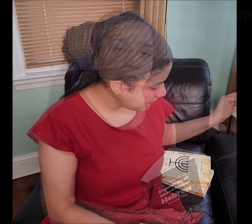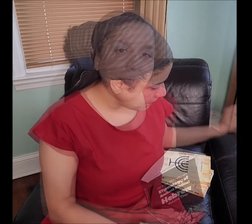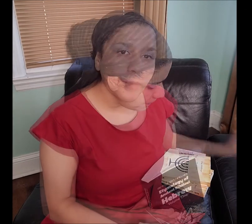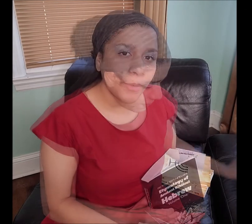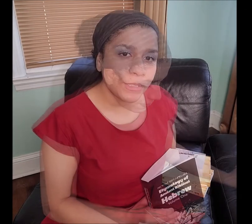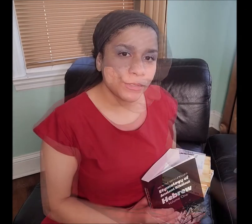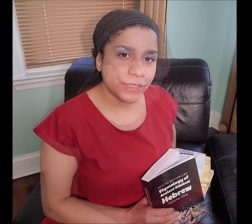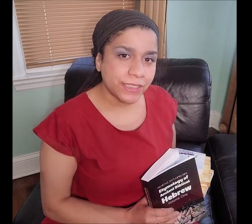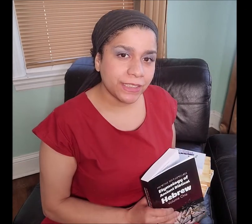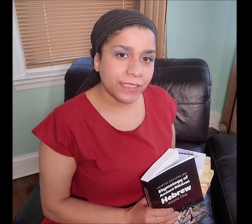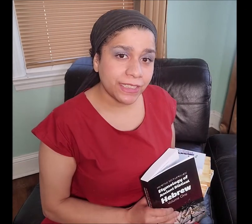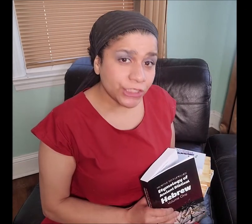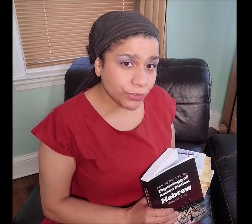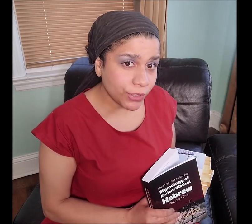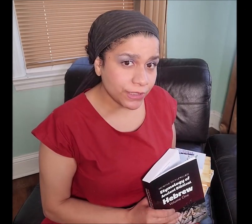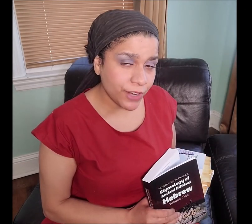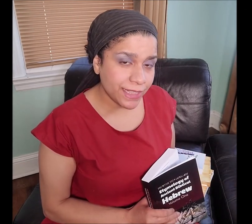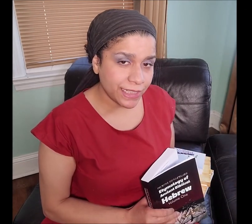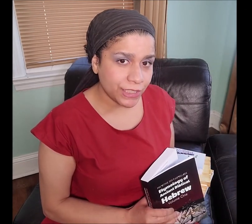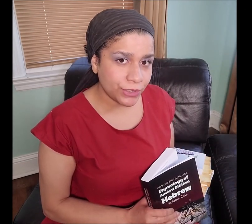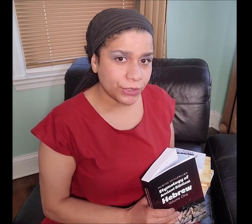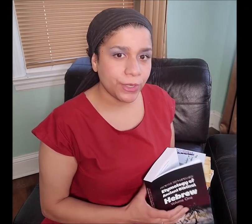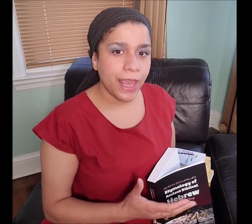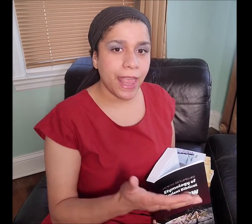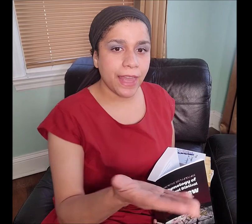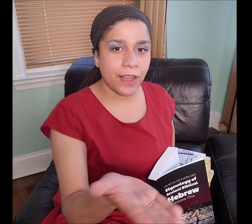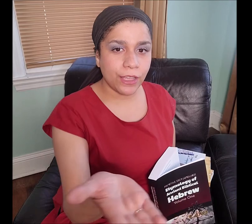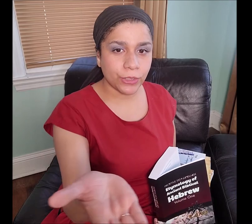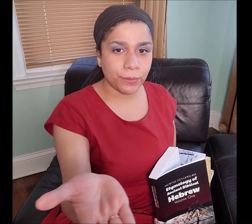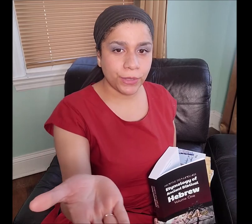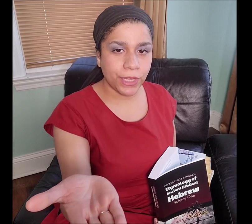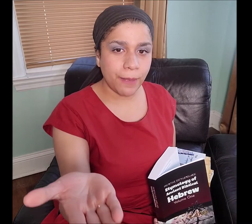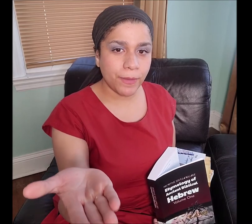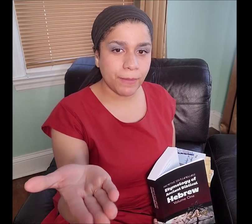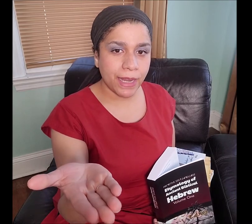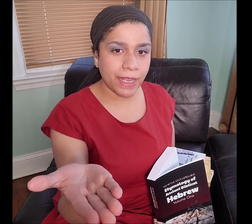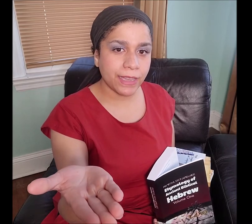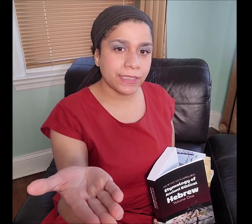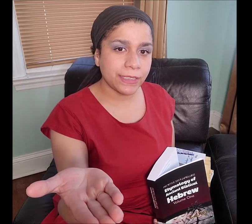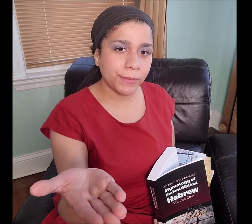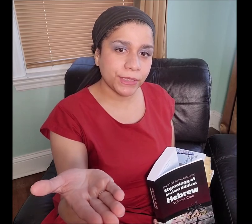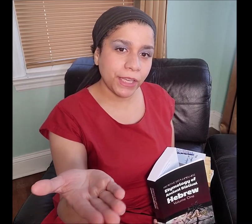I am going to read the literal translation to you and also put up the Manakahthey 𐤌𐤍𐤇𐤕𐤉 symbols here